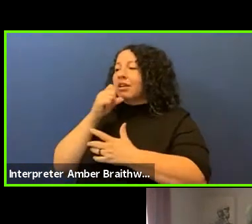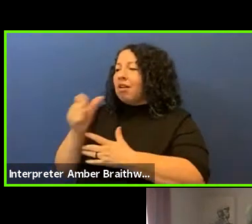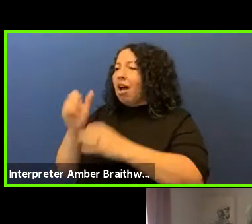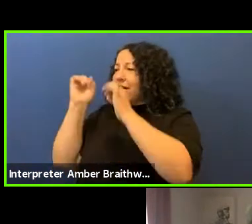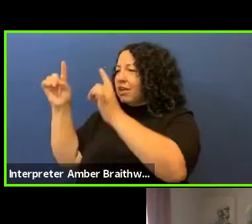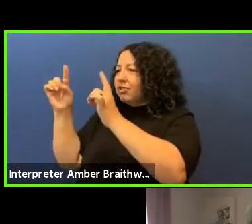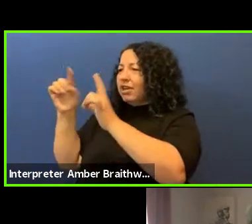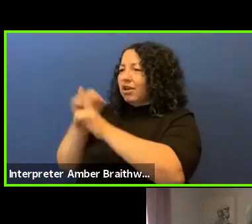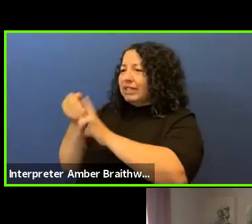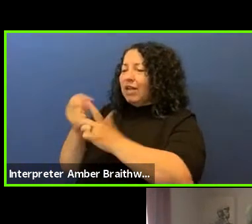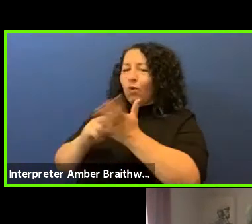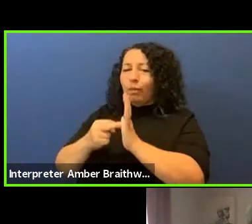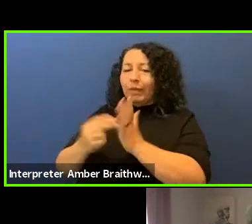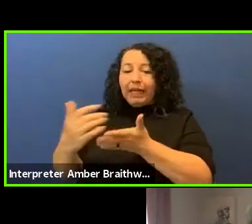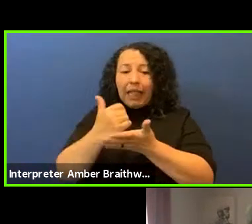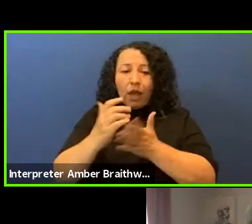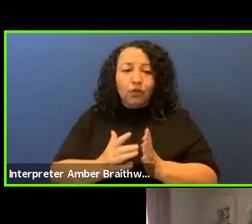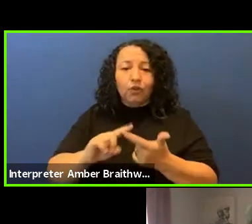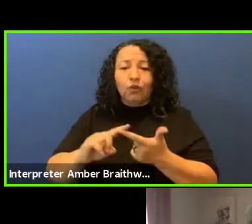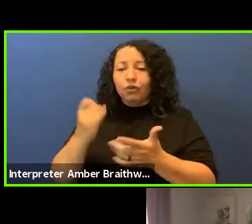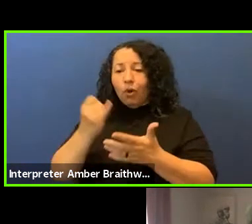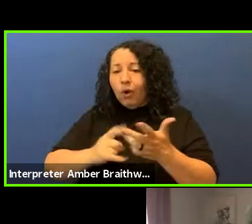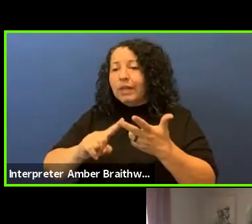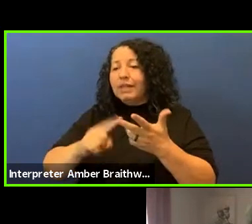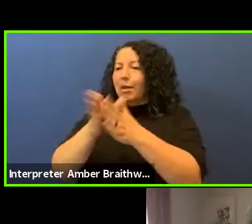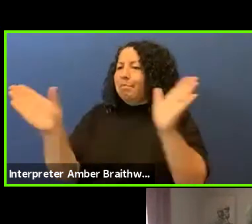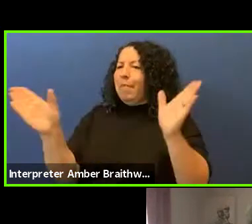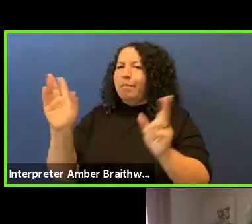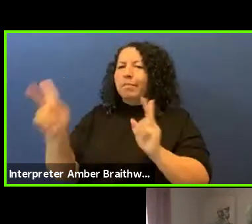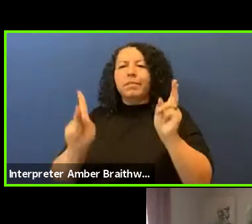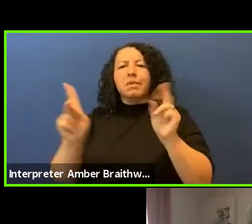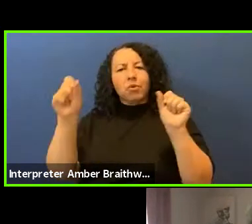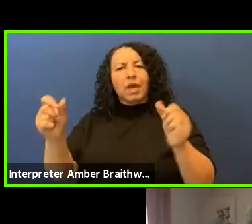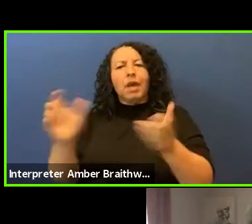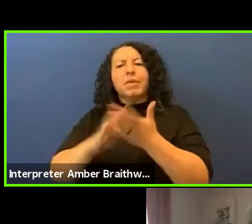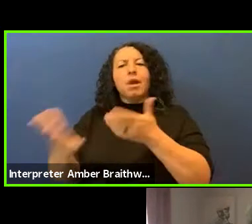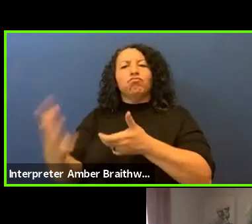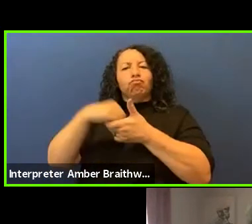artists, the public, can be part of that conversation because I think if we only have it